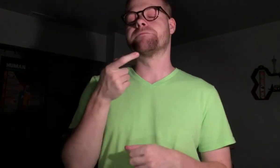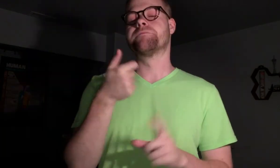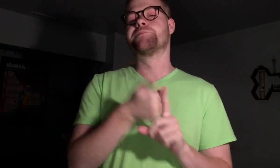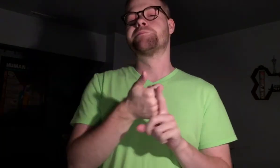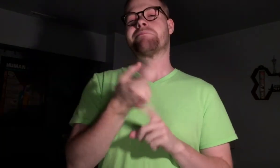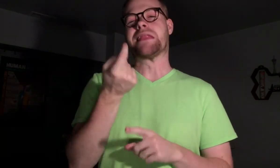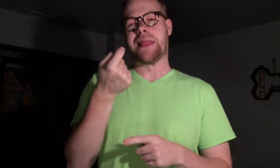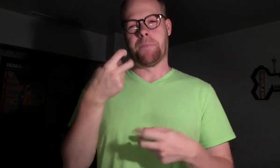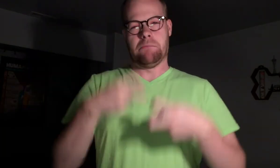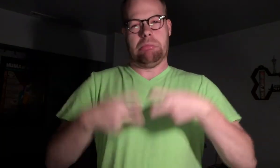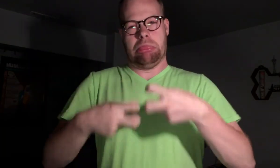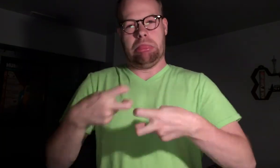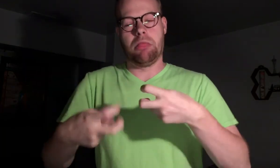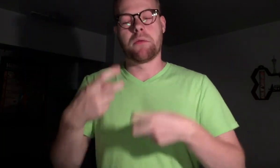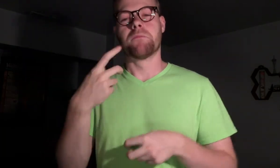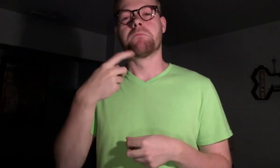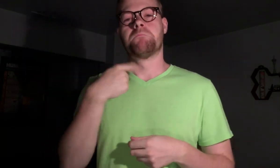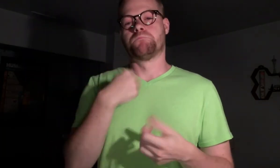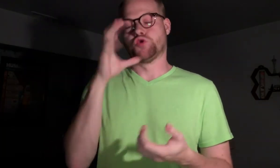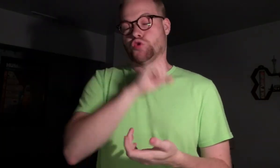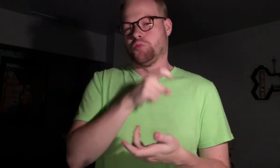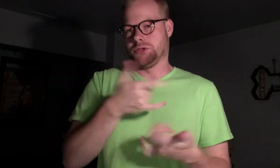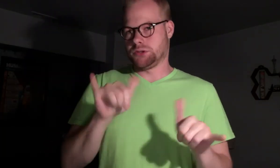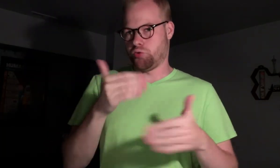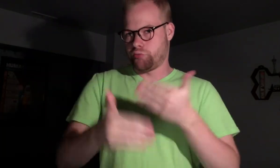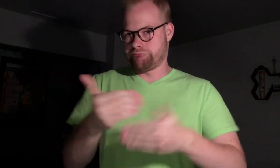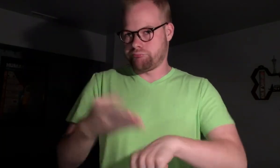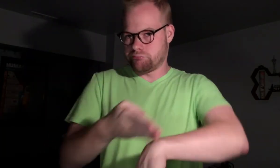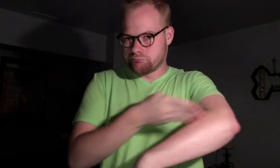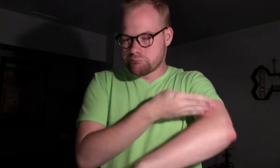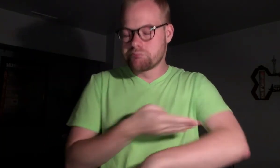It’s a bit buggy and I’m assuming it’s still in the process of being improved.